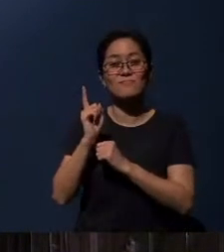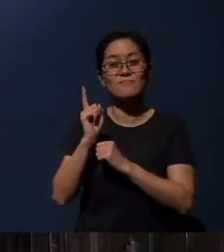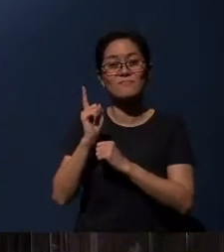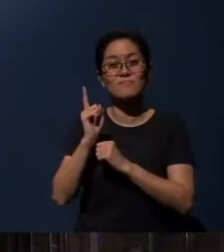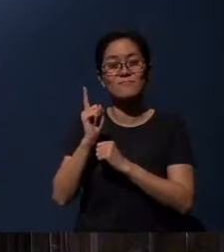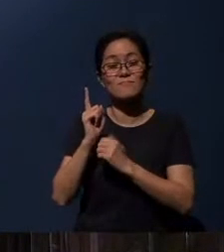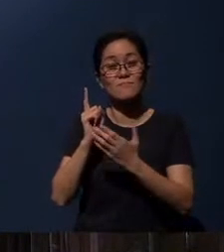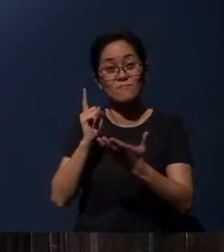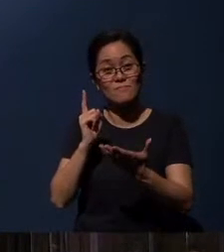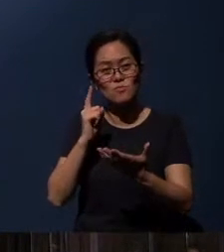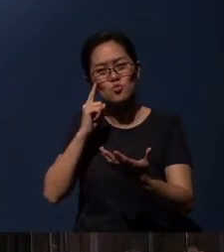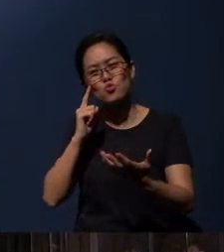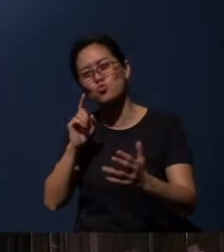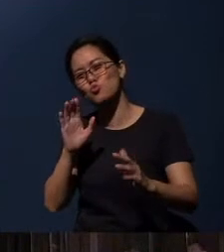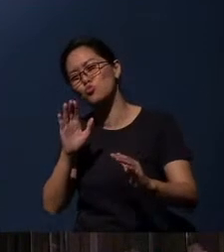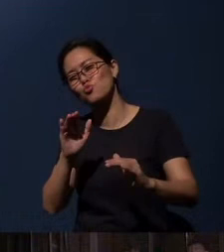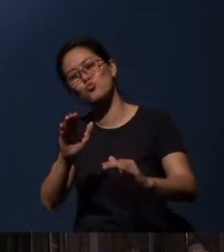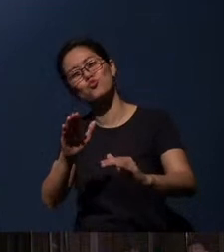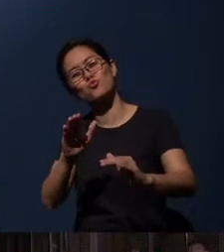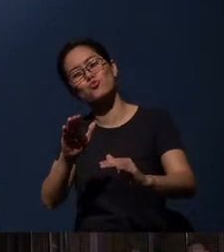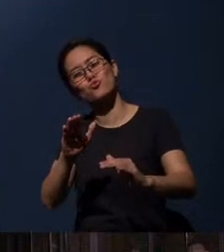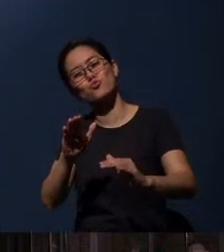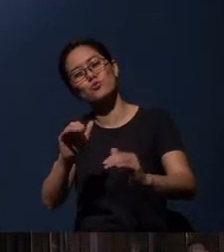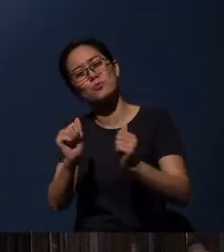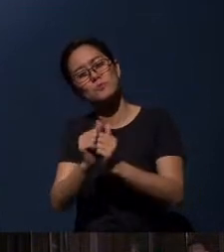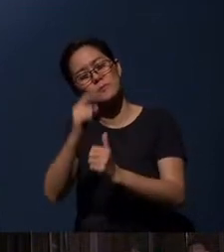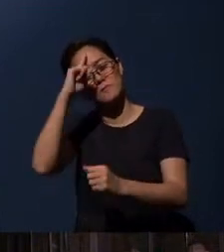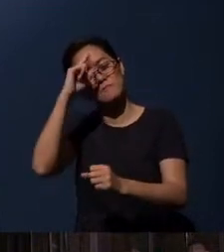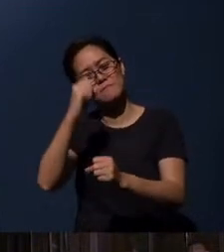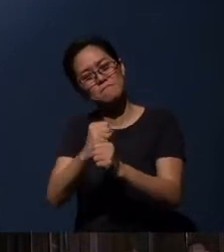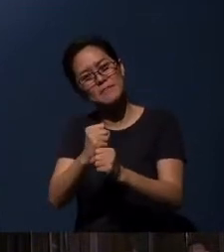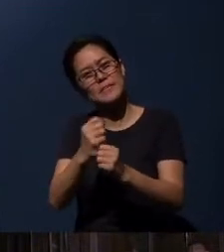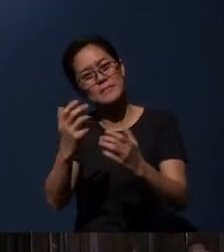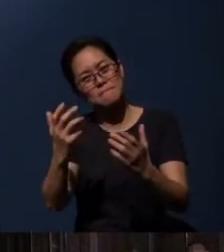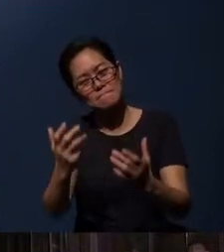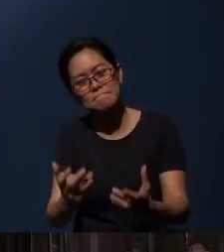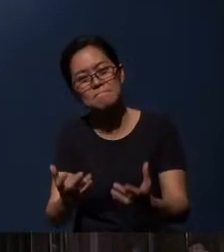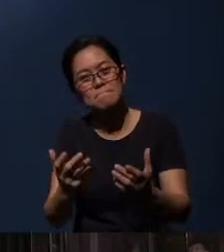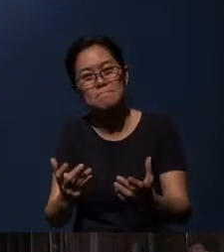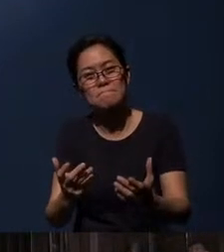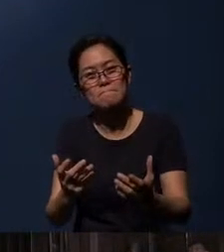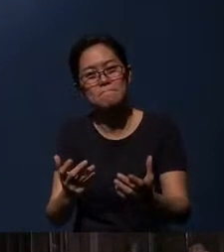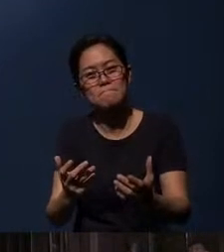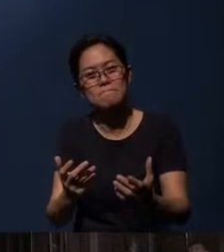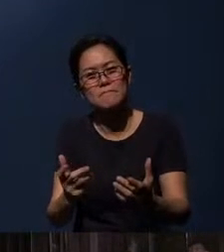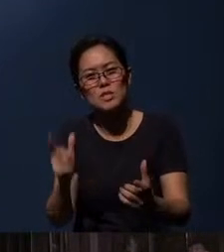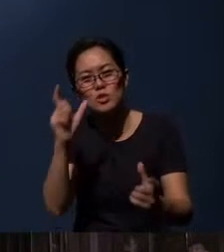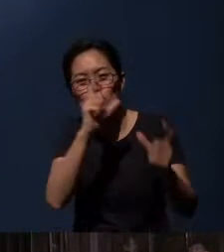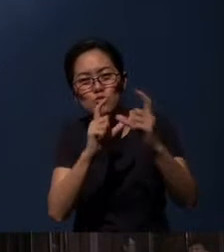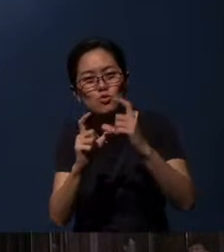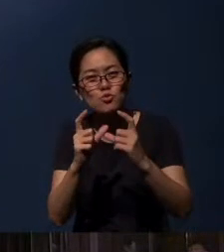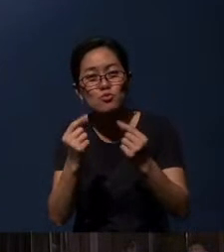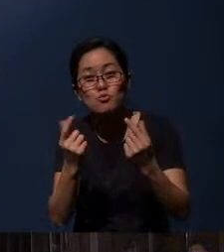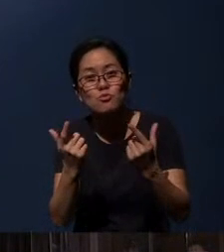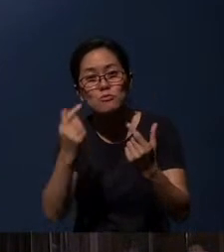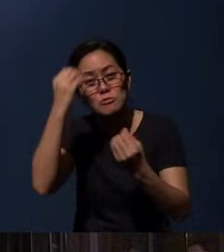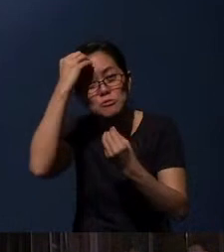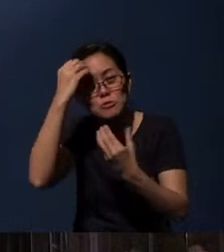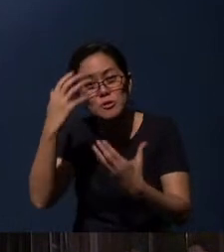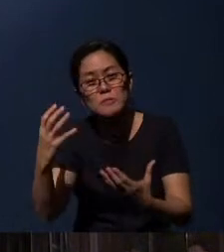May you look forward with faith and expectancy, as you seek to obey and be missional.